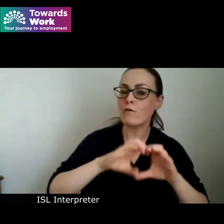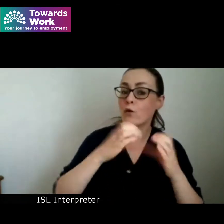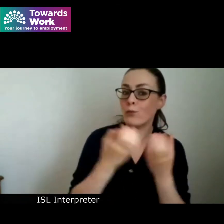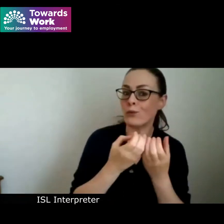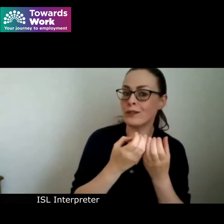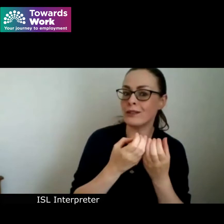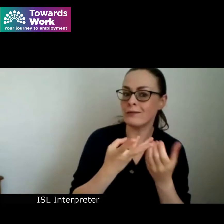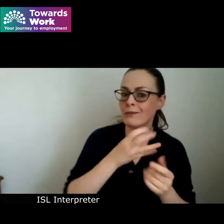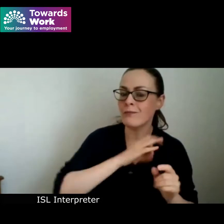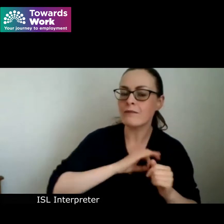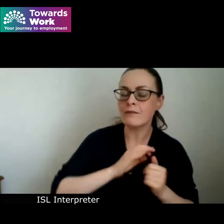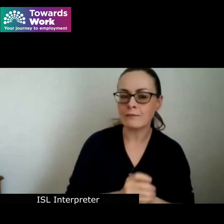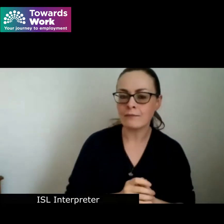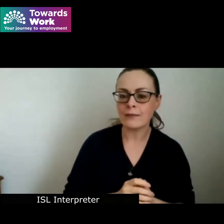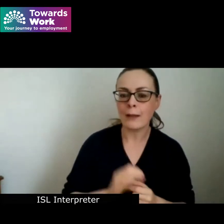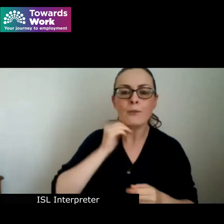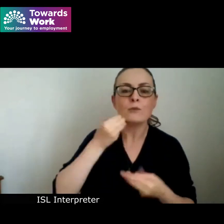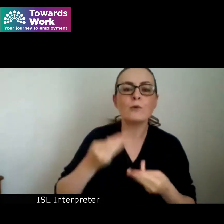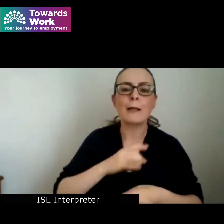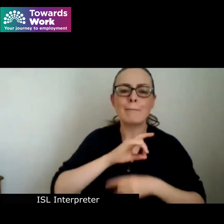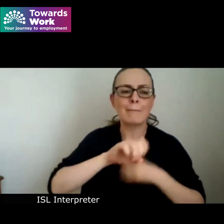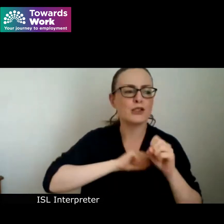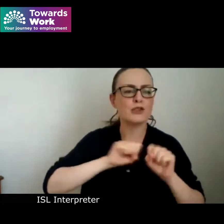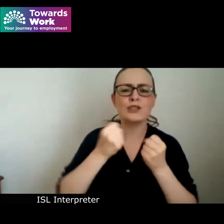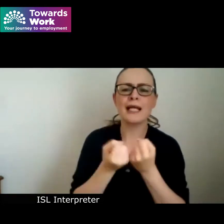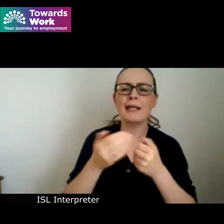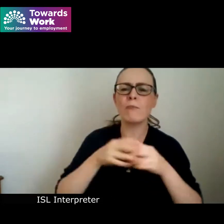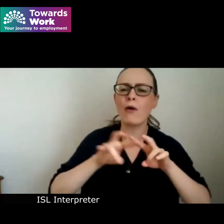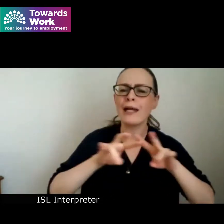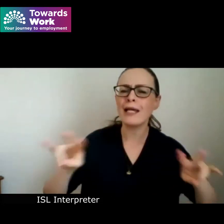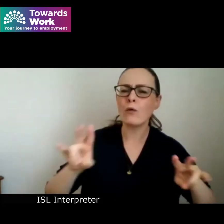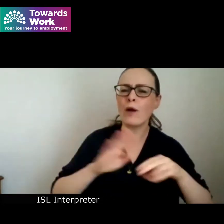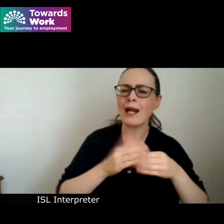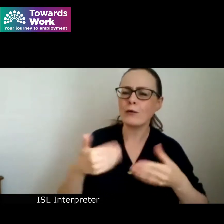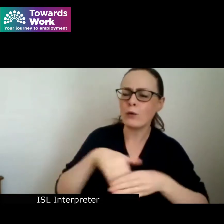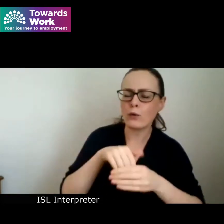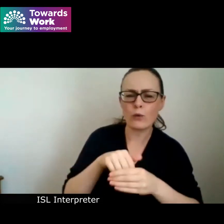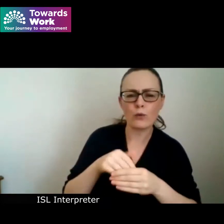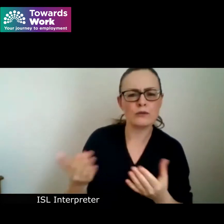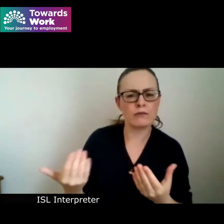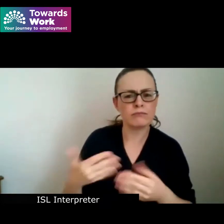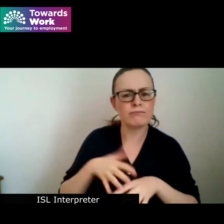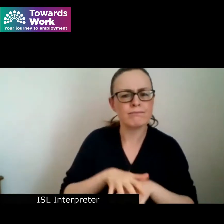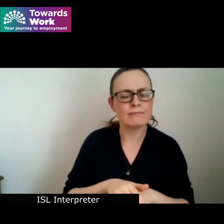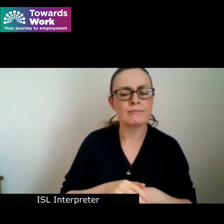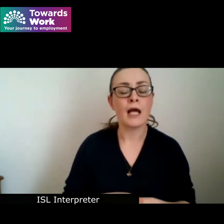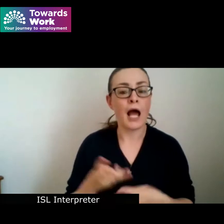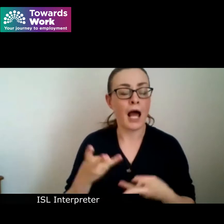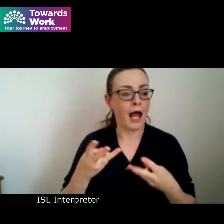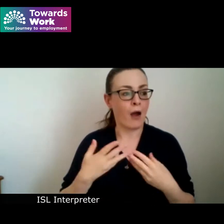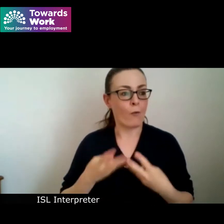we look to make our society more equal and inclusive I would like to thank towards work